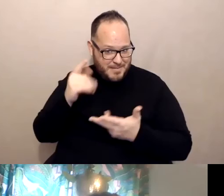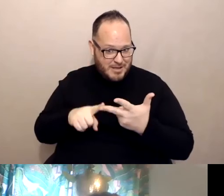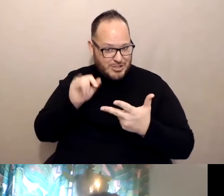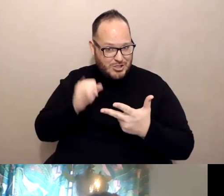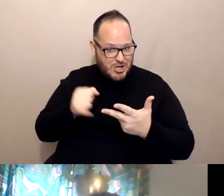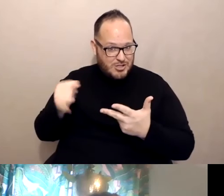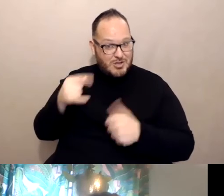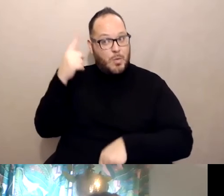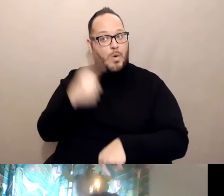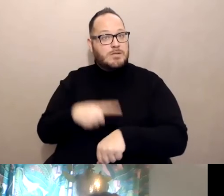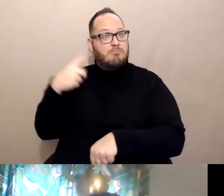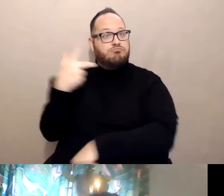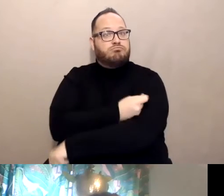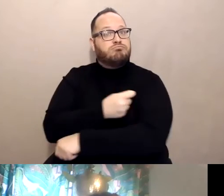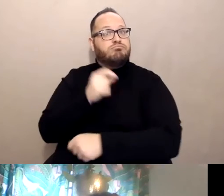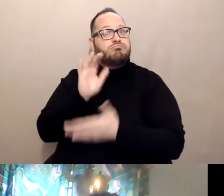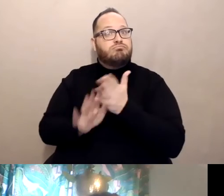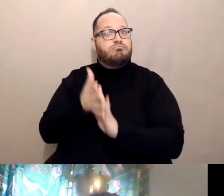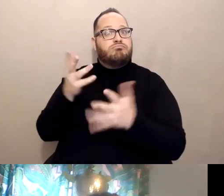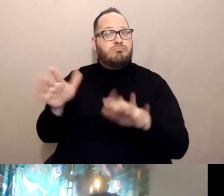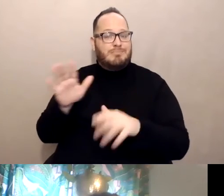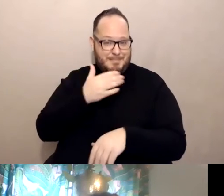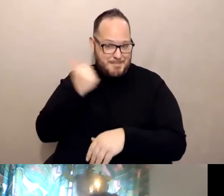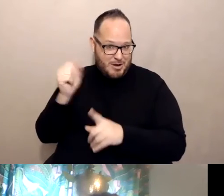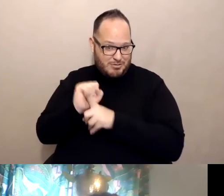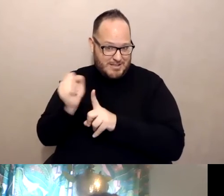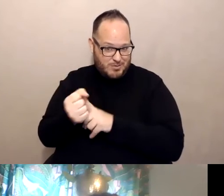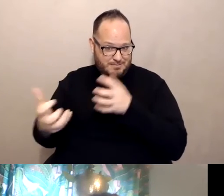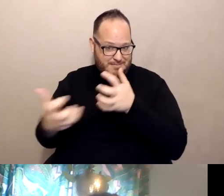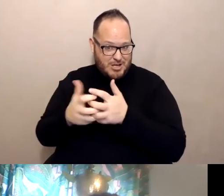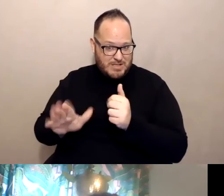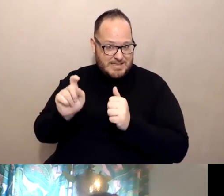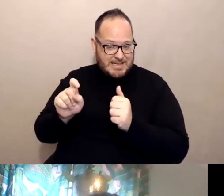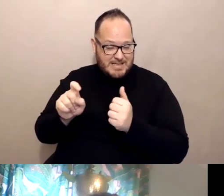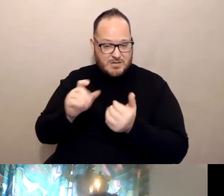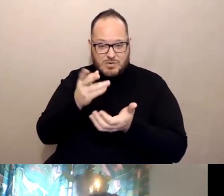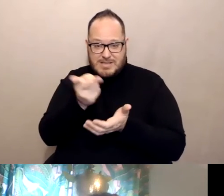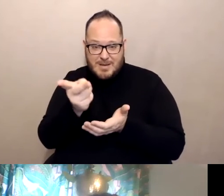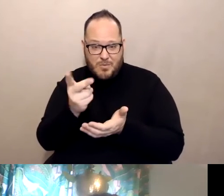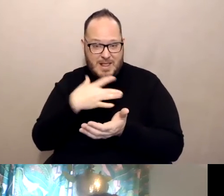is a better situation for his needs. Would someone like to take a stab at that?